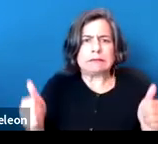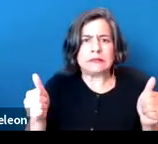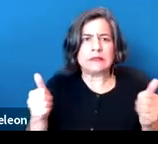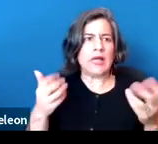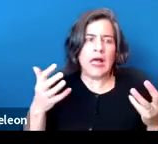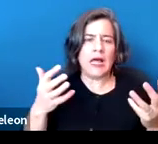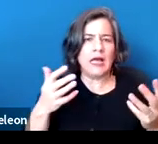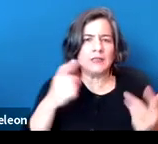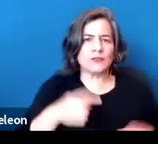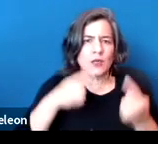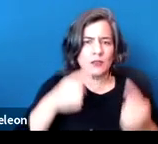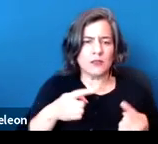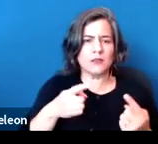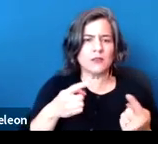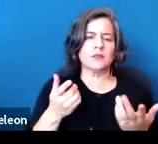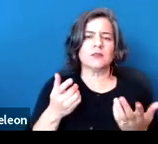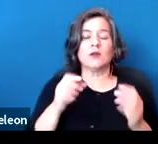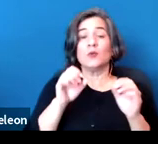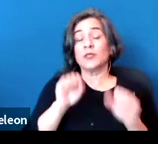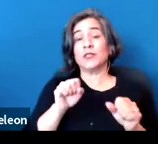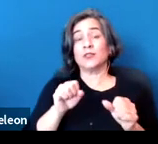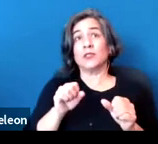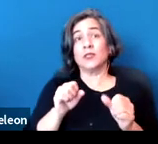and also potentially requesting an accommodation, for example,